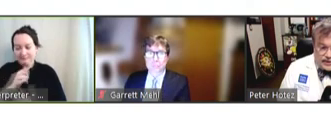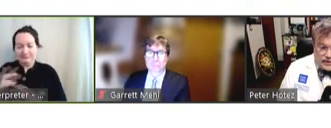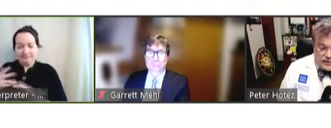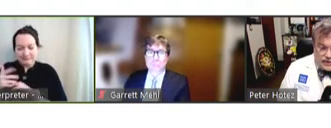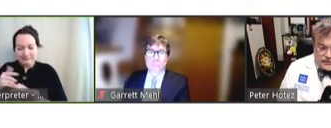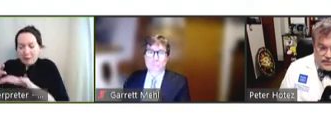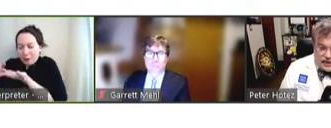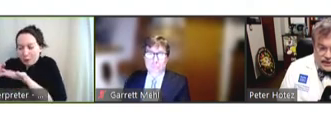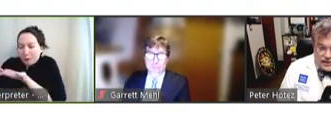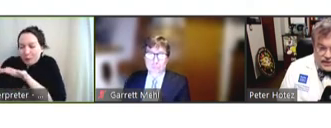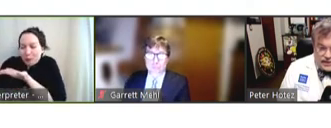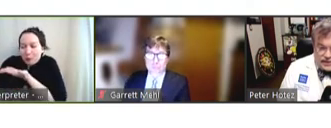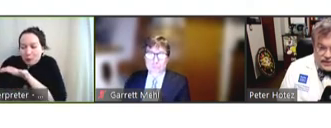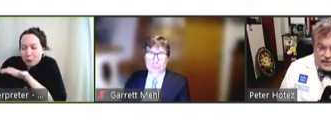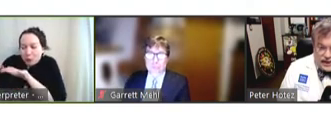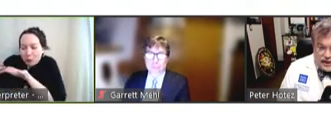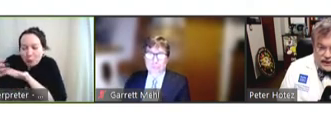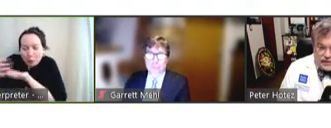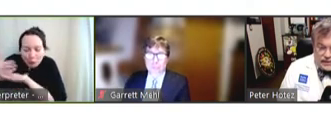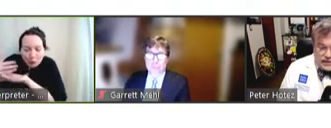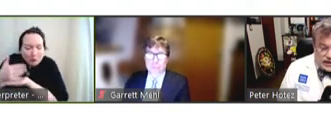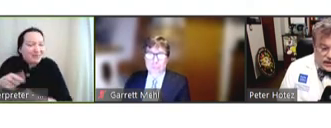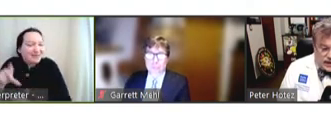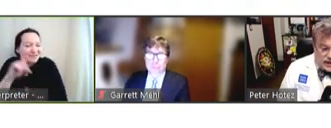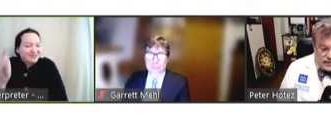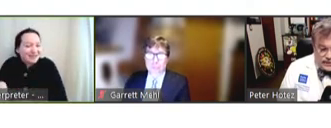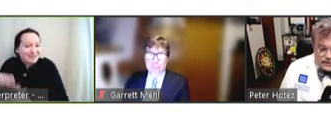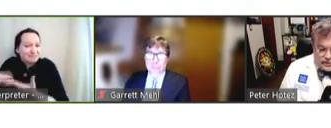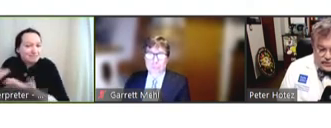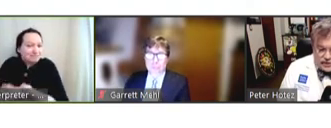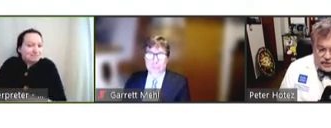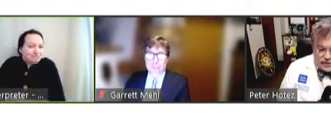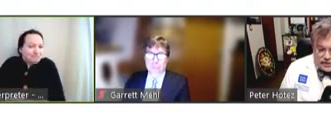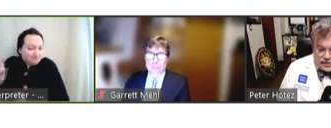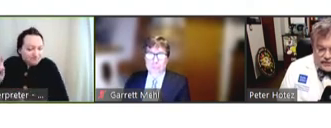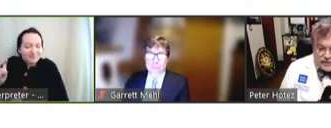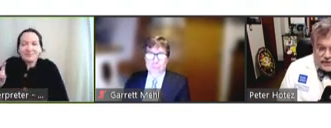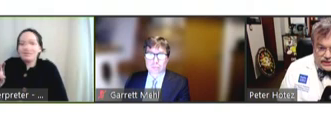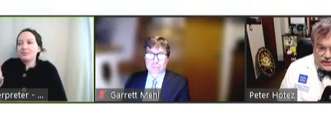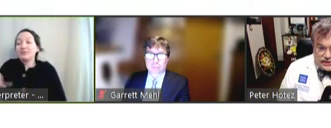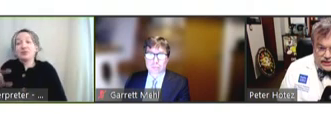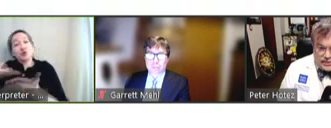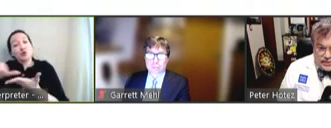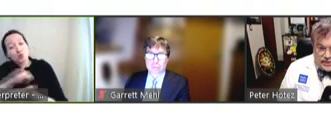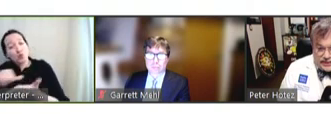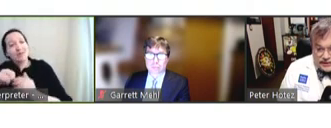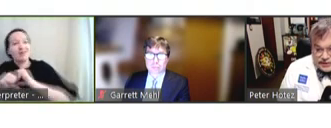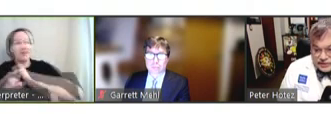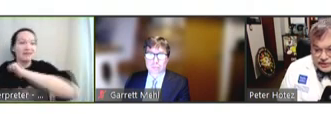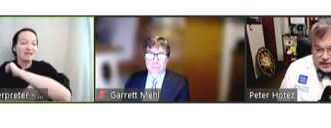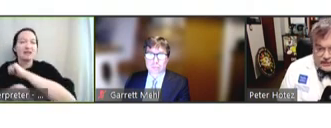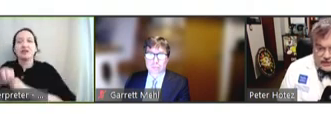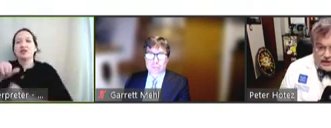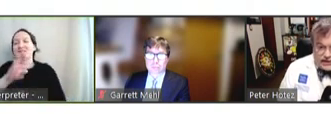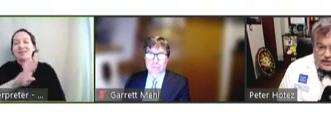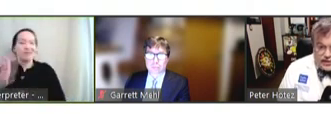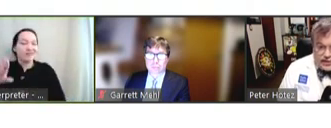donors from Texas and also New York Foundation, the JPB Foundation was enough to get us going.